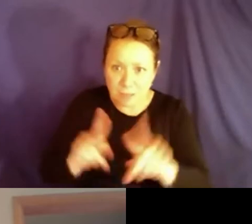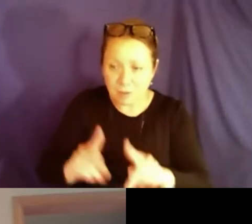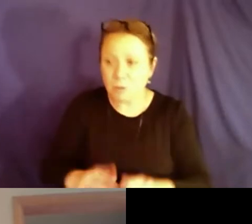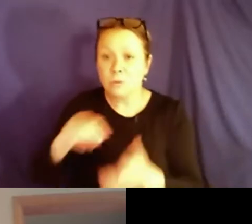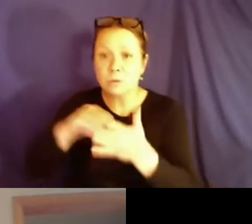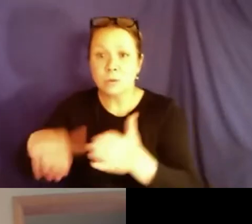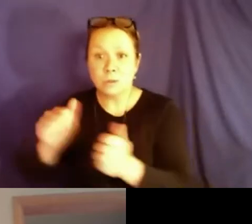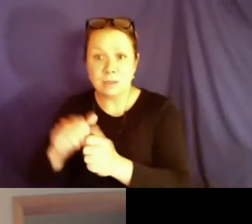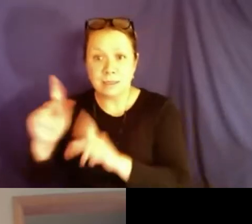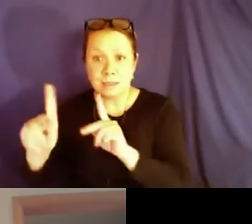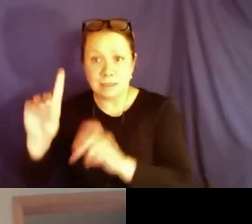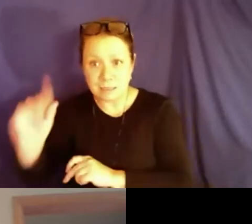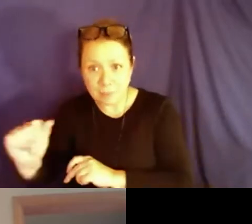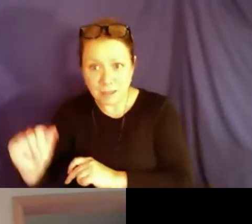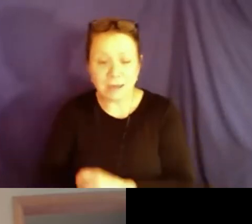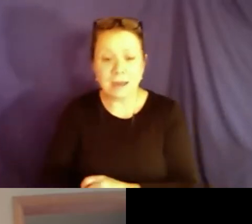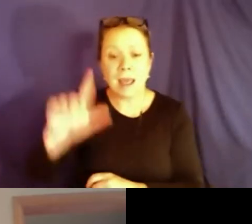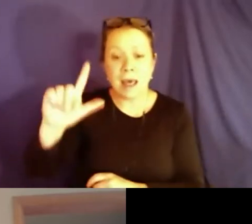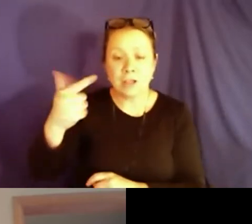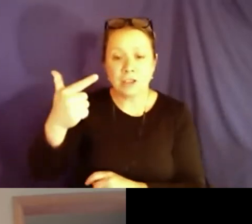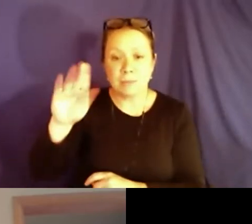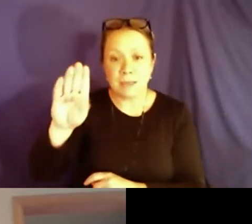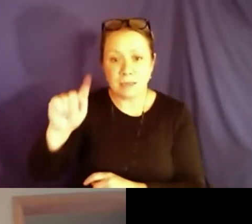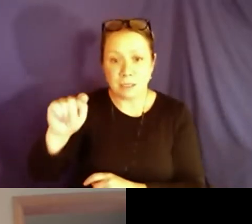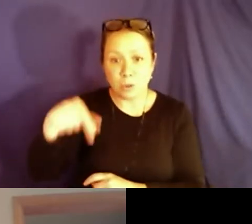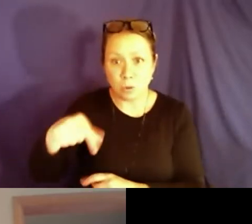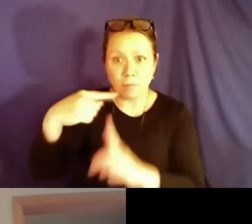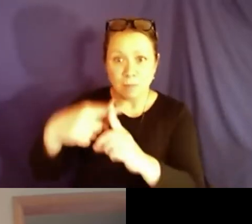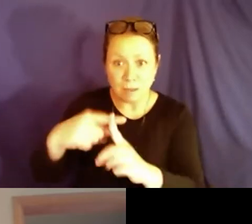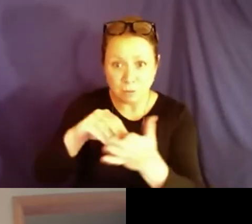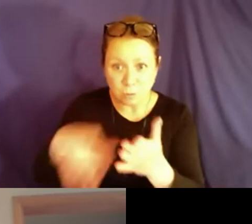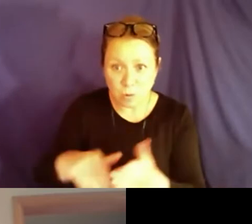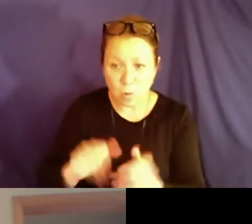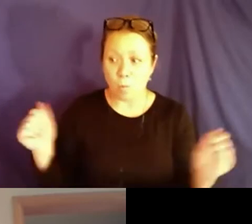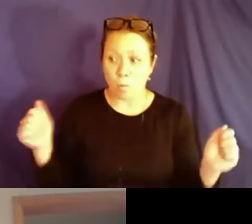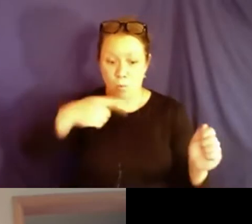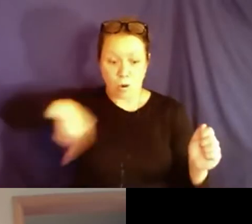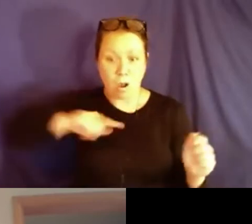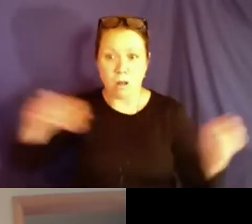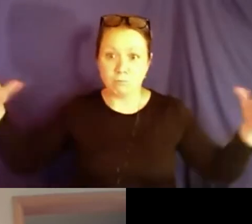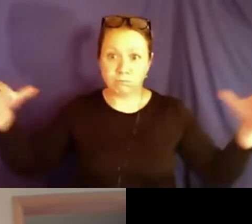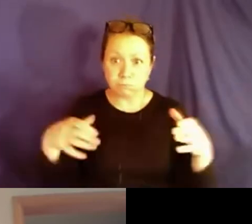dimensional collision